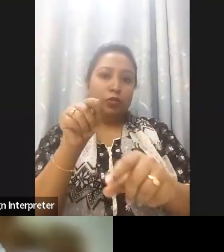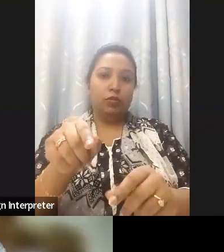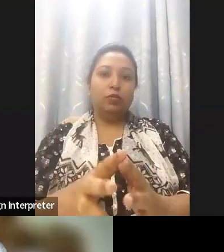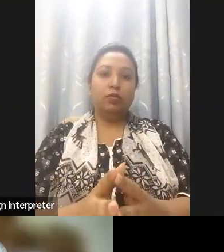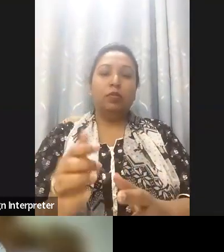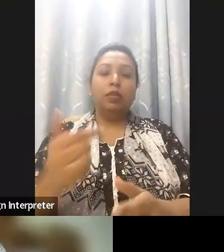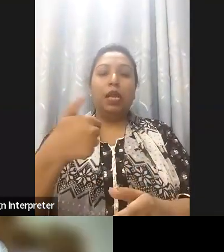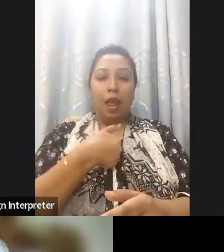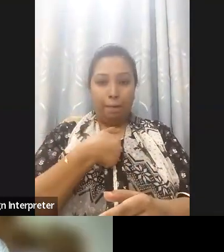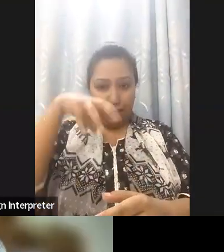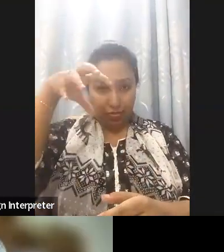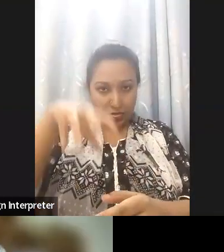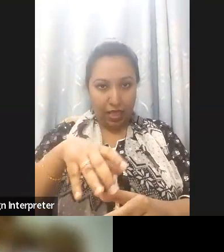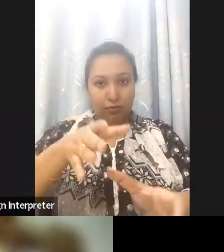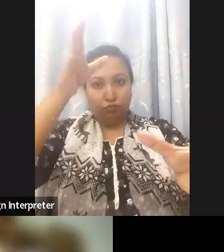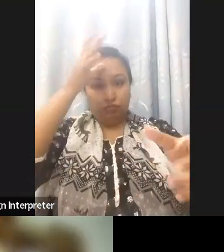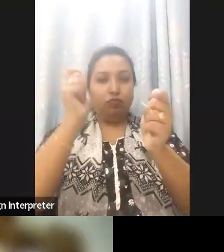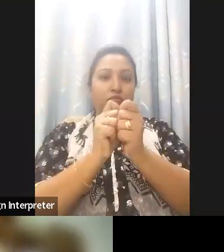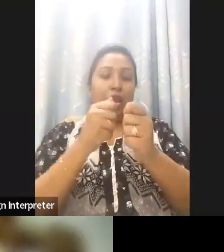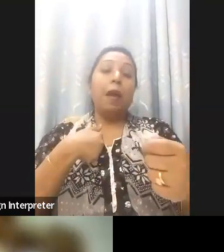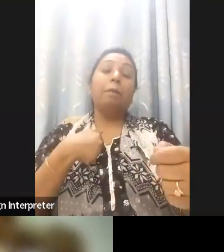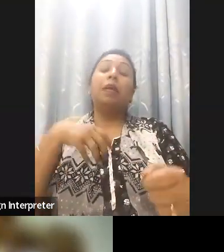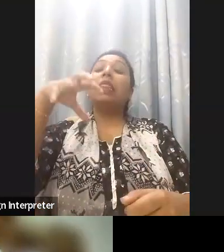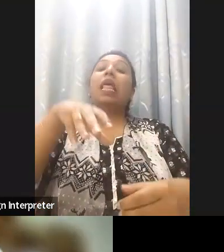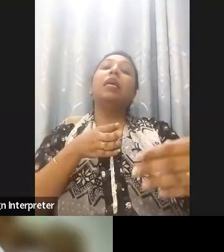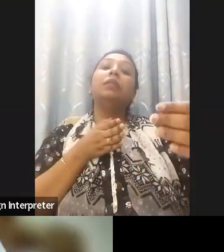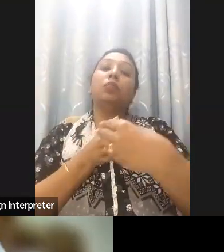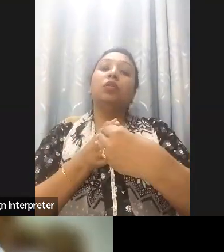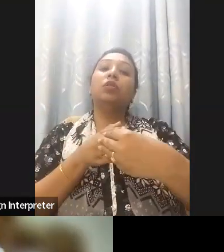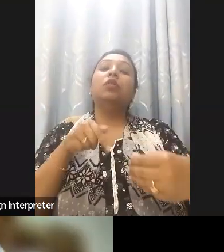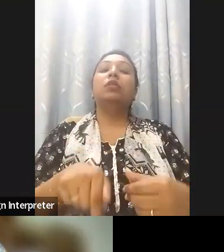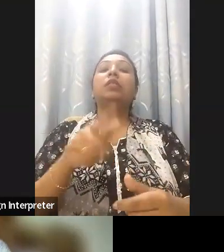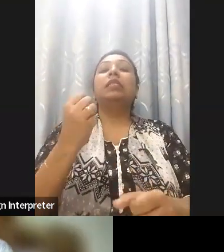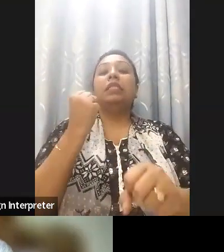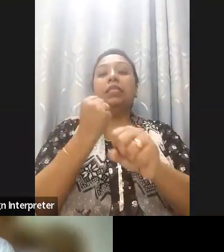country representative of the G3ict and same time working with the a2i and we can work immediately